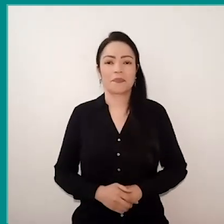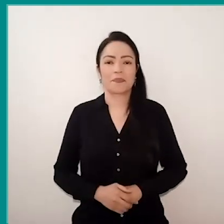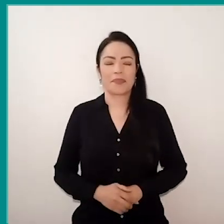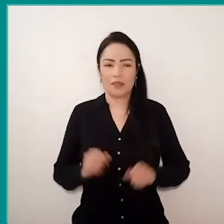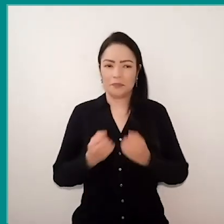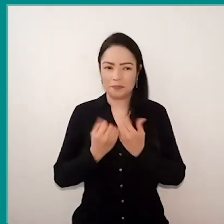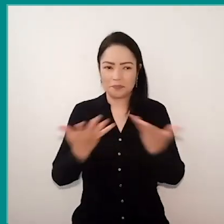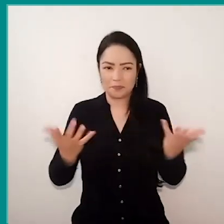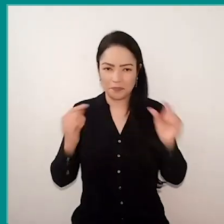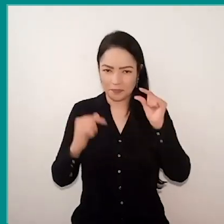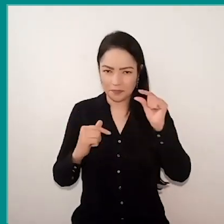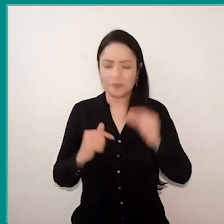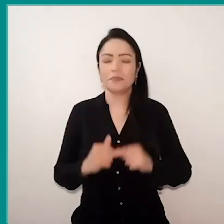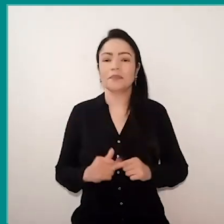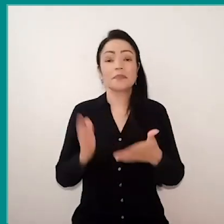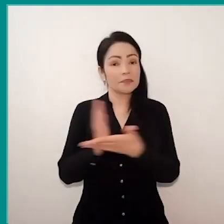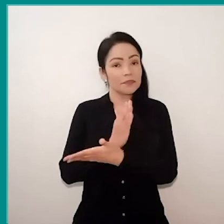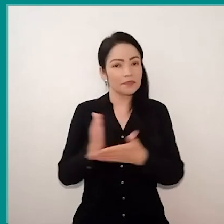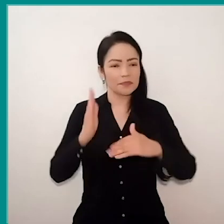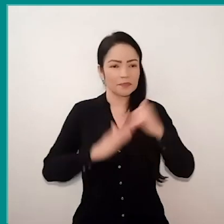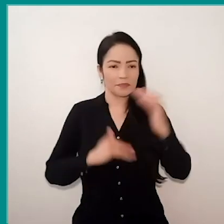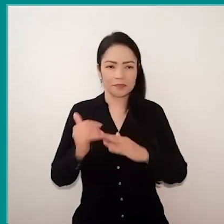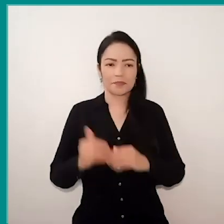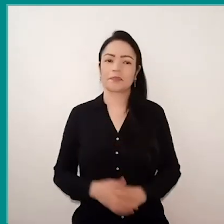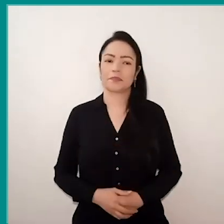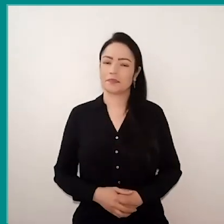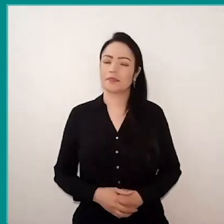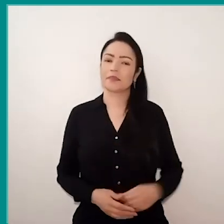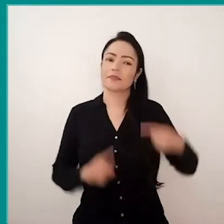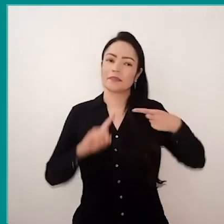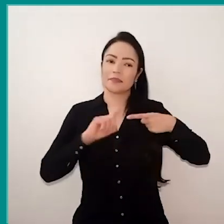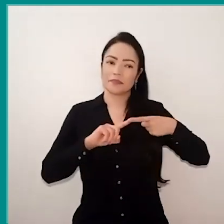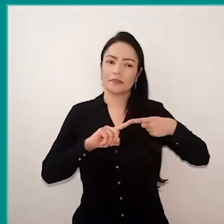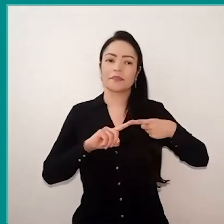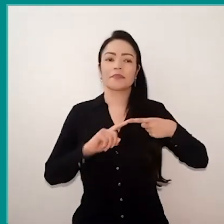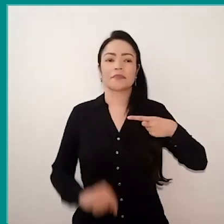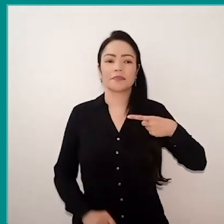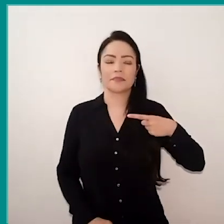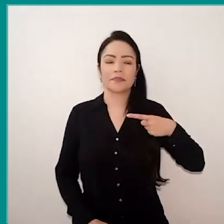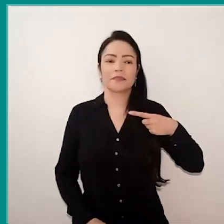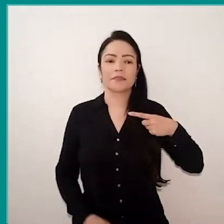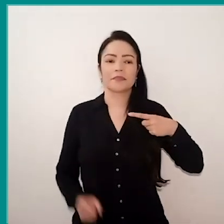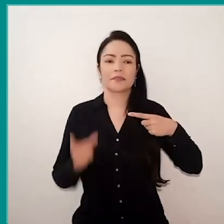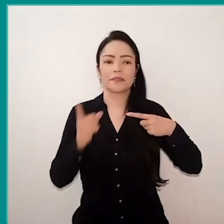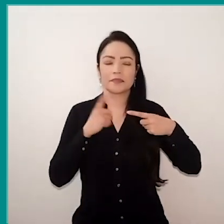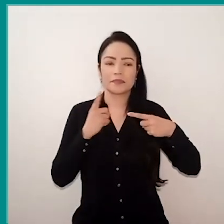some actions that I highlighted. First, we… an action that I highlight